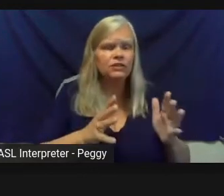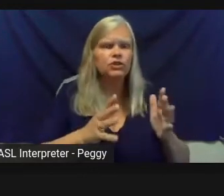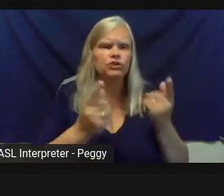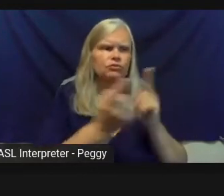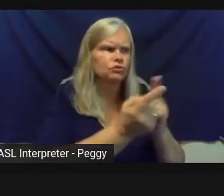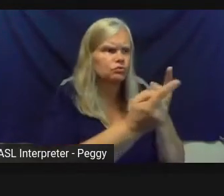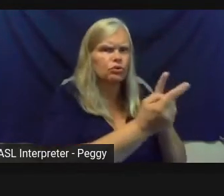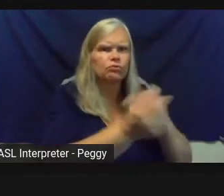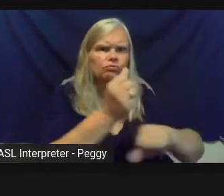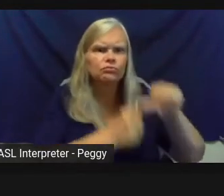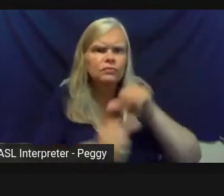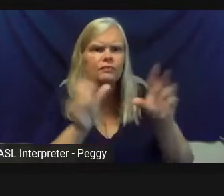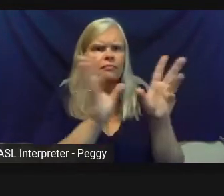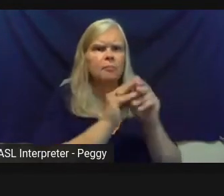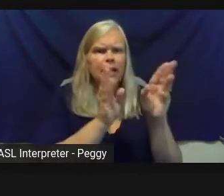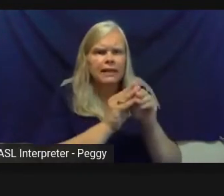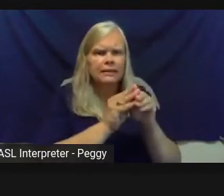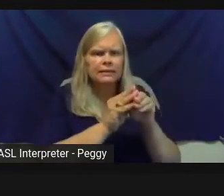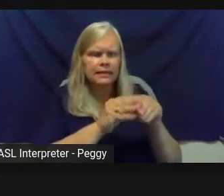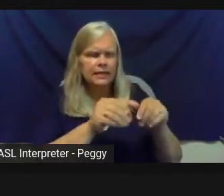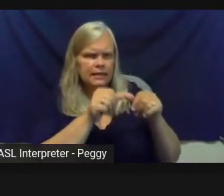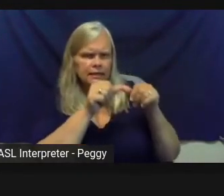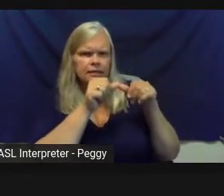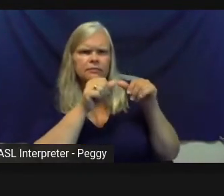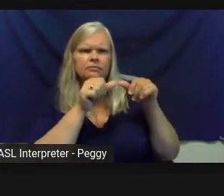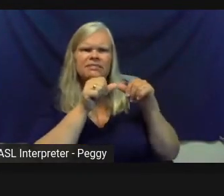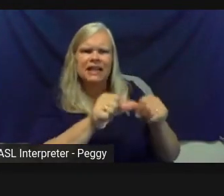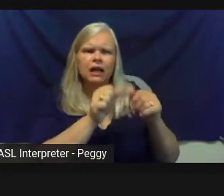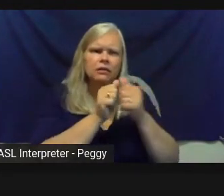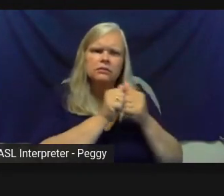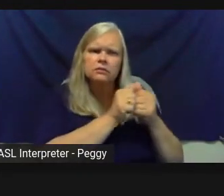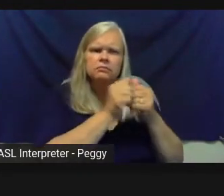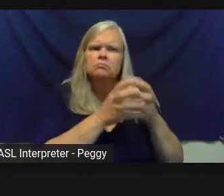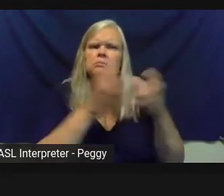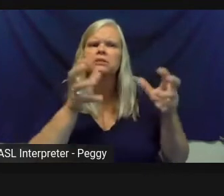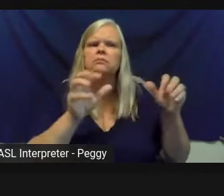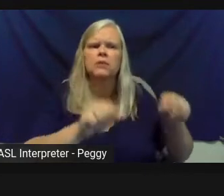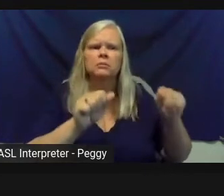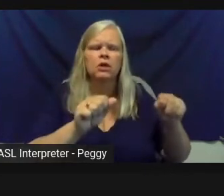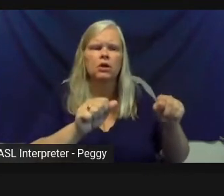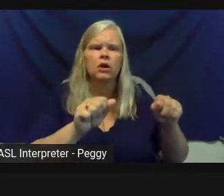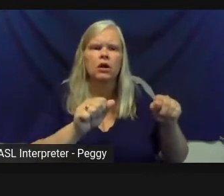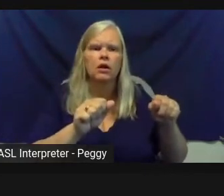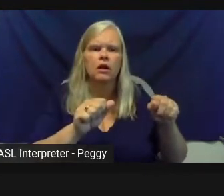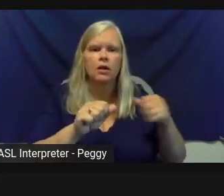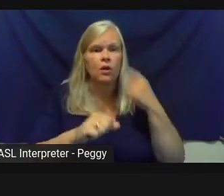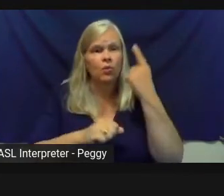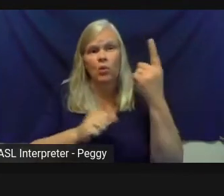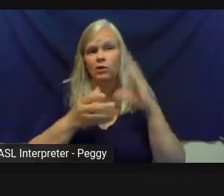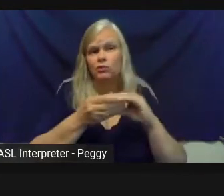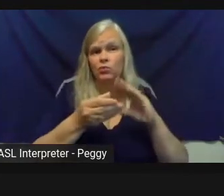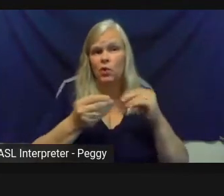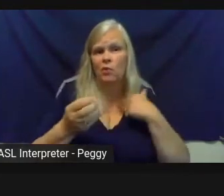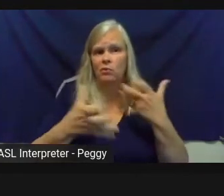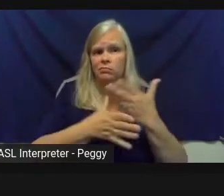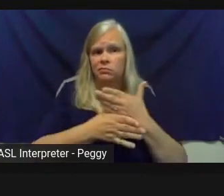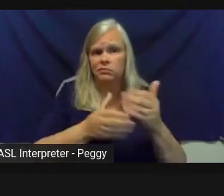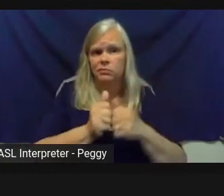and just kind of stay in that generative space together as much as you can. And one story I have about that is that we did some